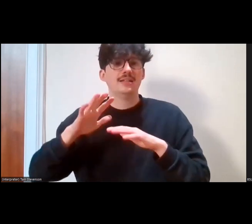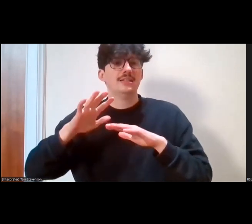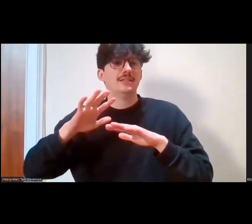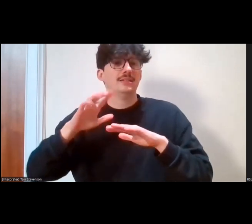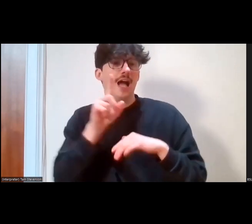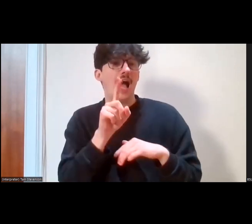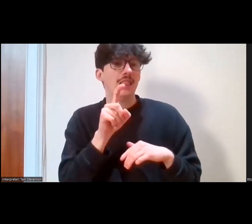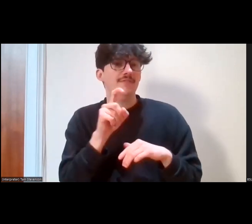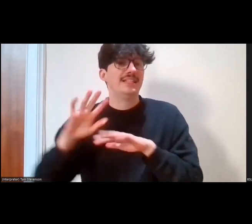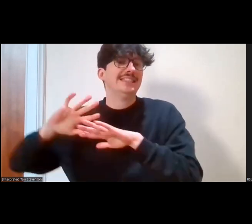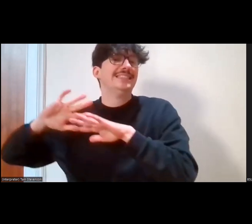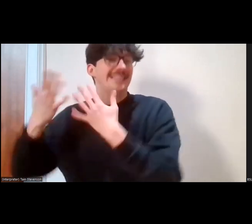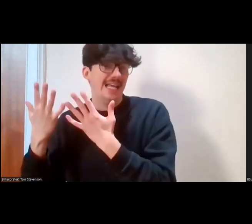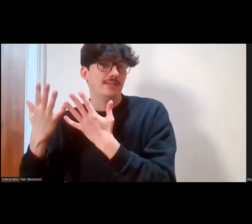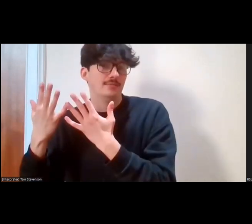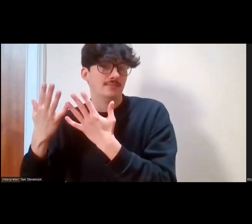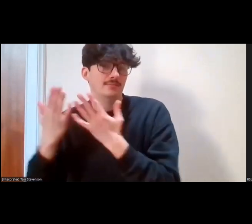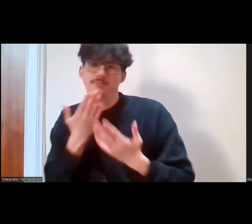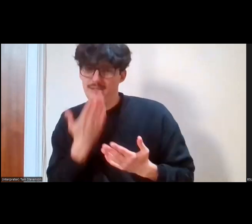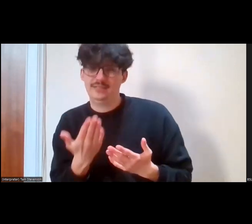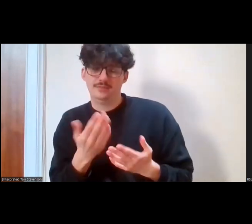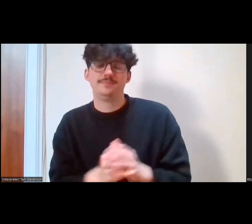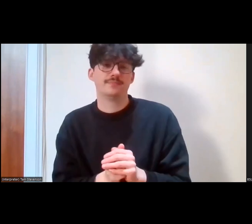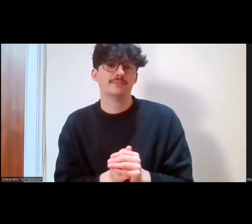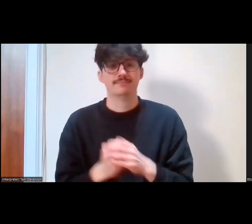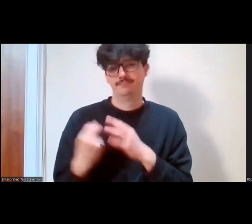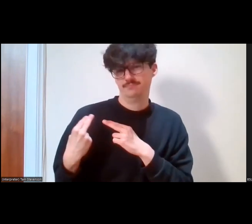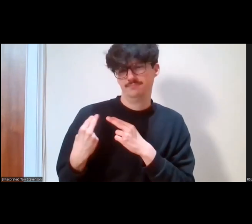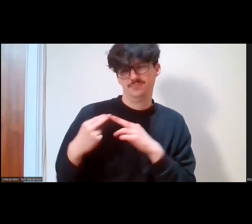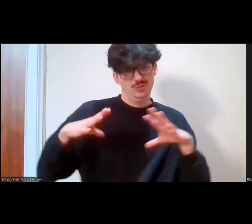you've got a 12-minute break, do with it what you wish, we'll see you on